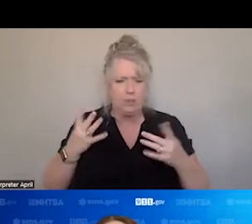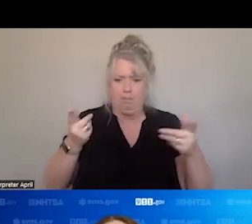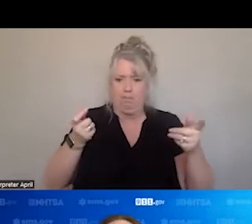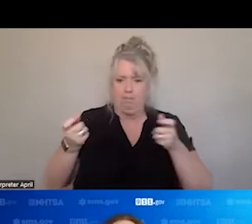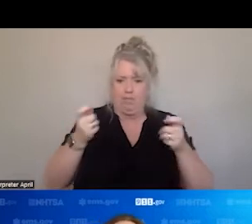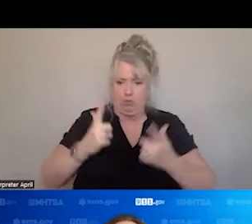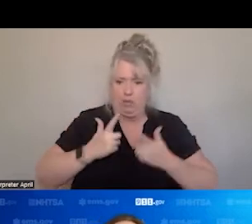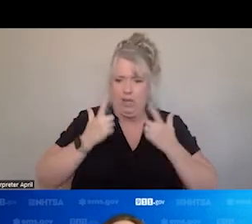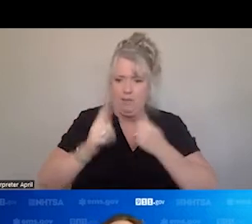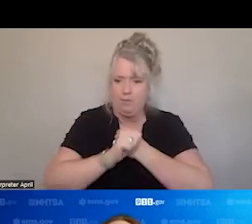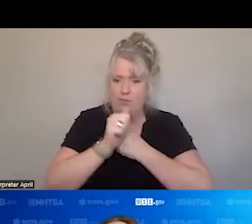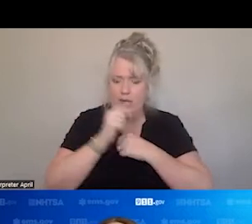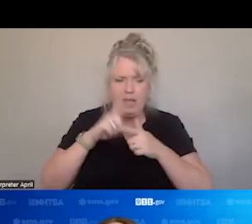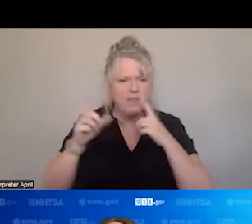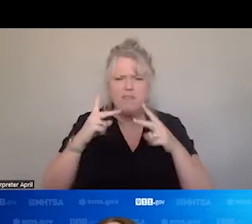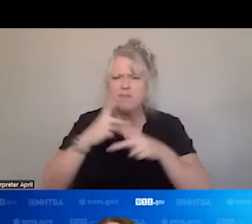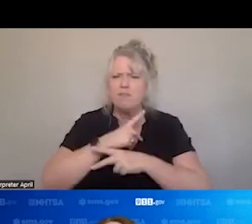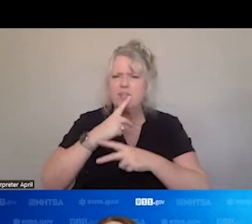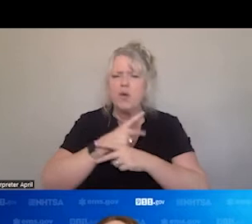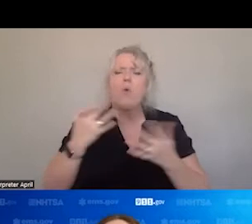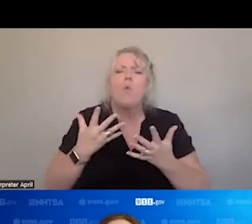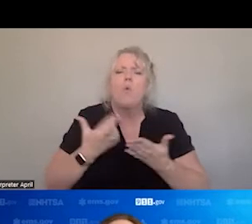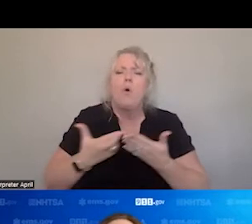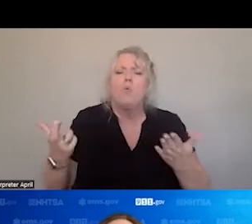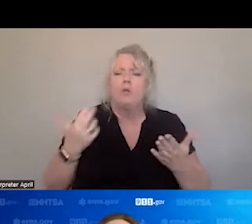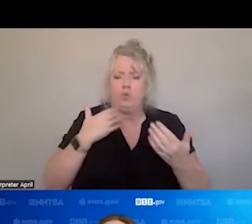AND THEN START TO FIGURE OUT WHAT RESOURCES DO WE HAVE, DOES OUR COMMUNITY HAVE,